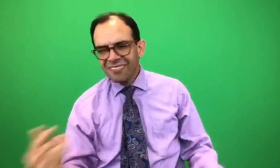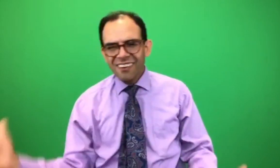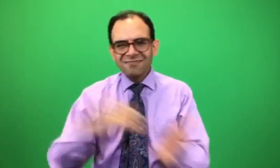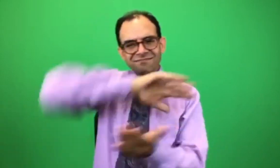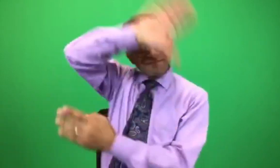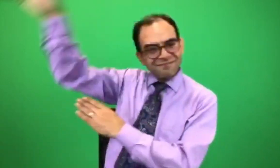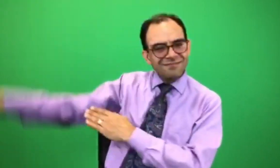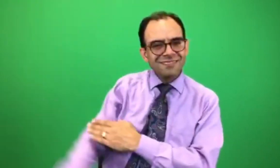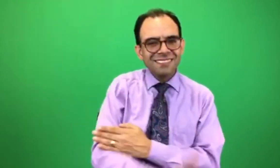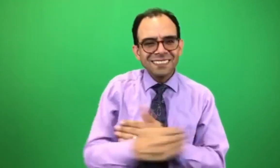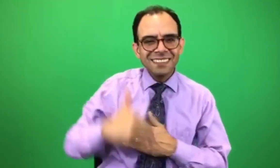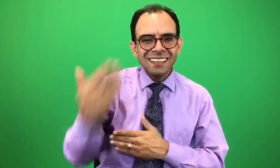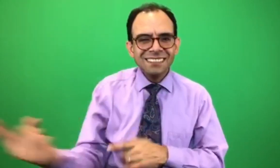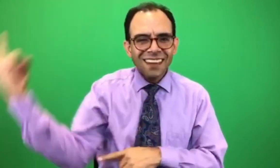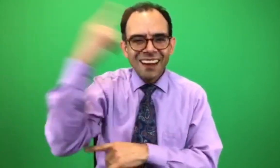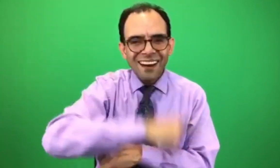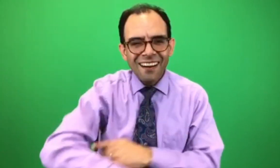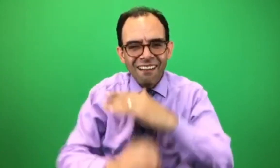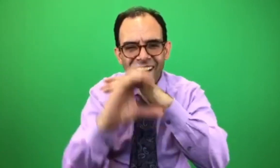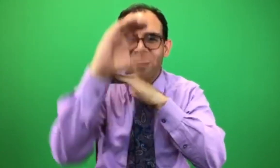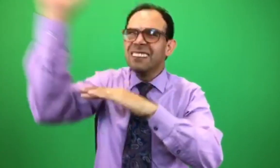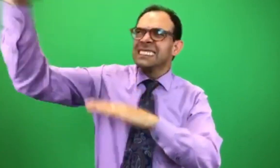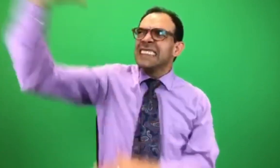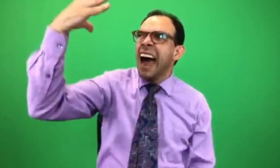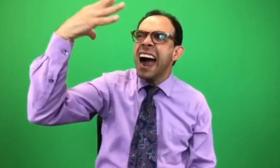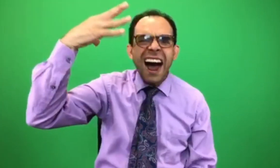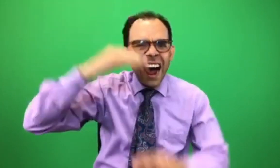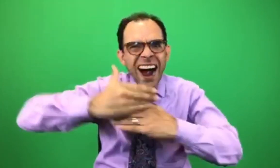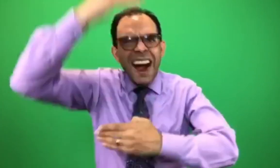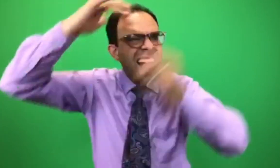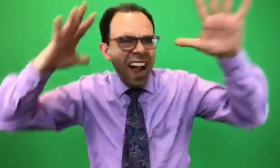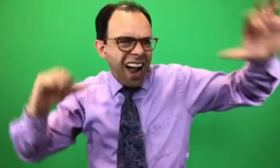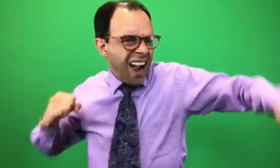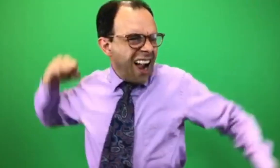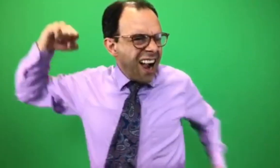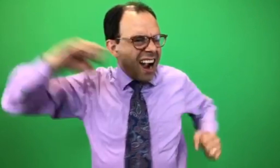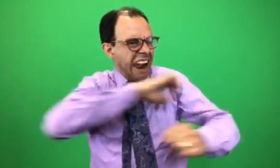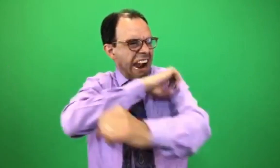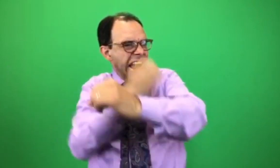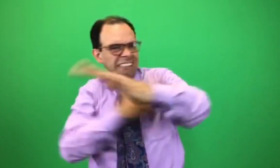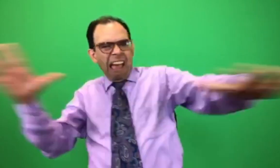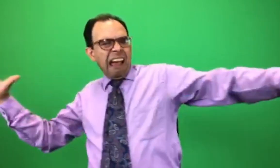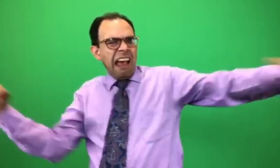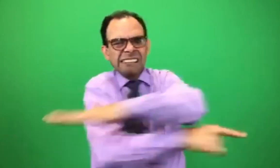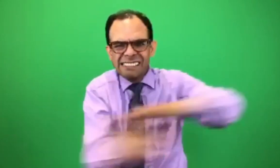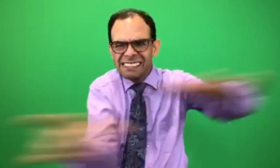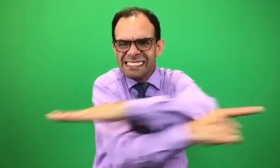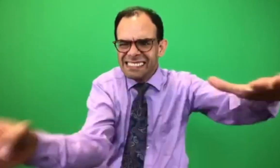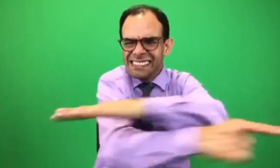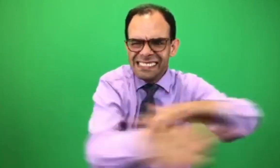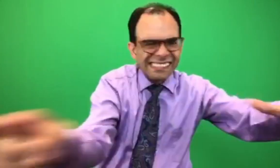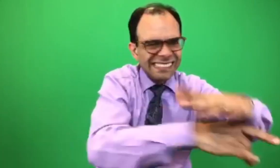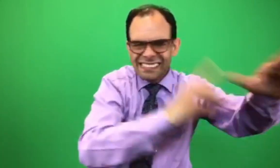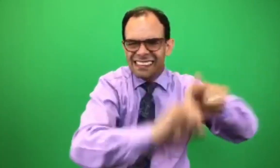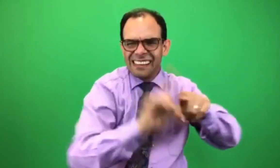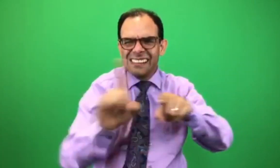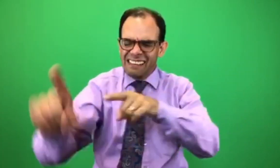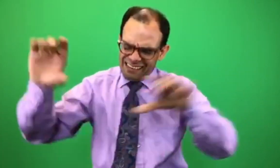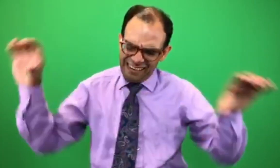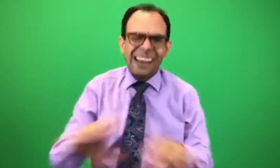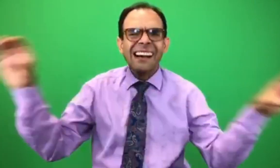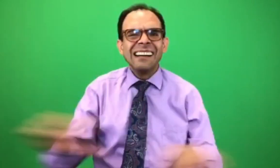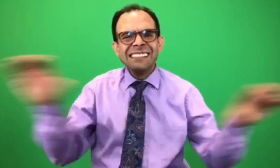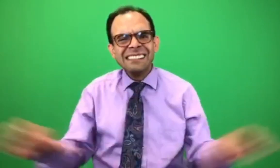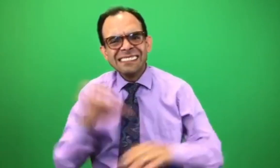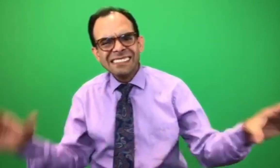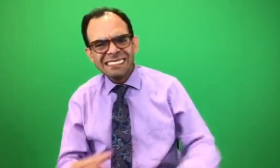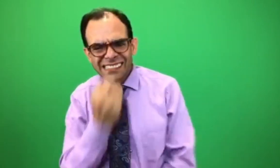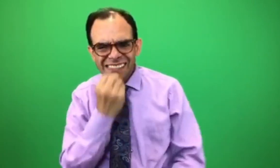The summer schedule is doing the same thing every day.